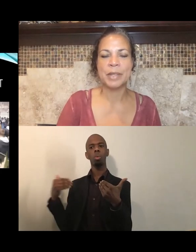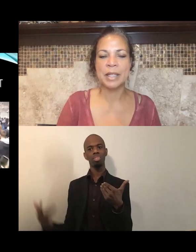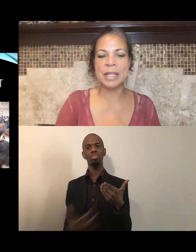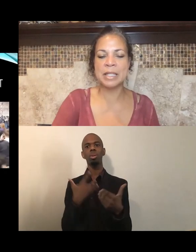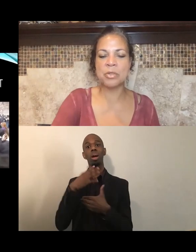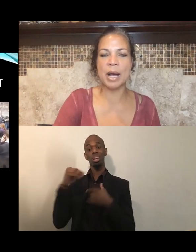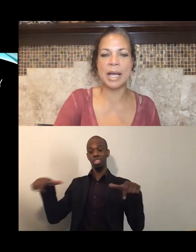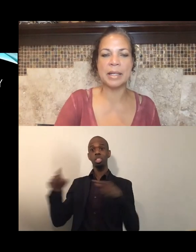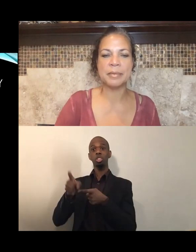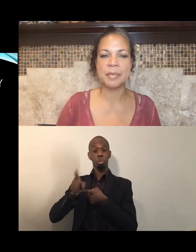This is why